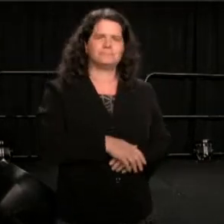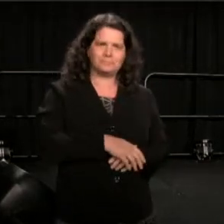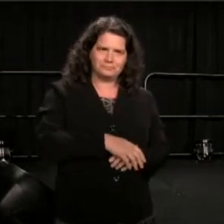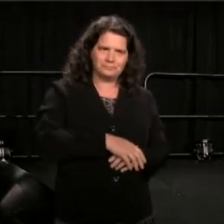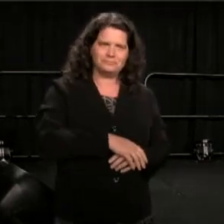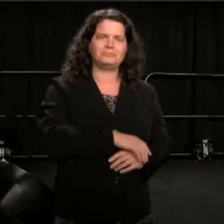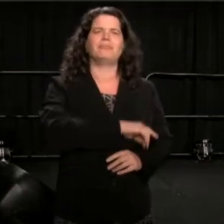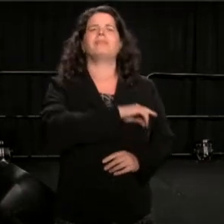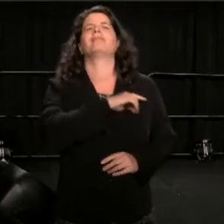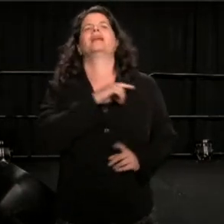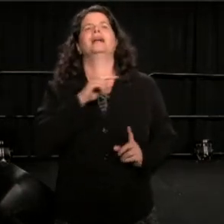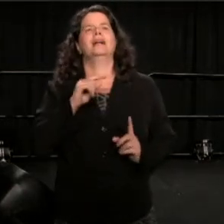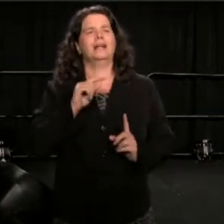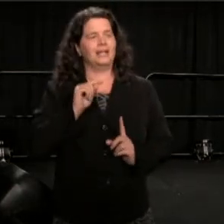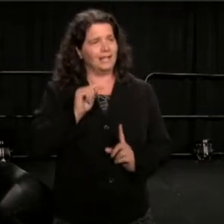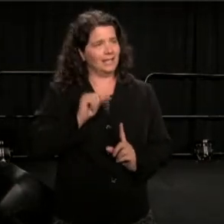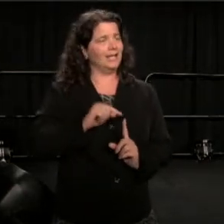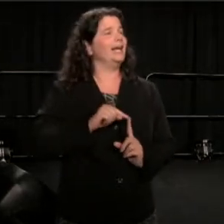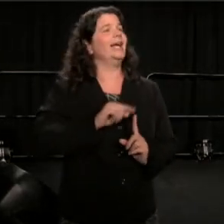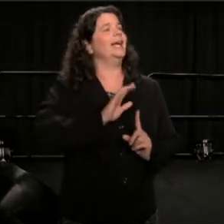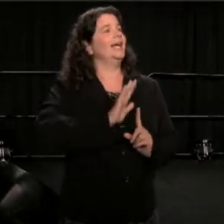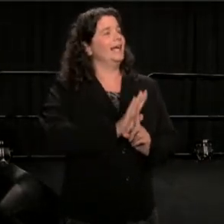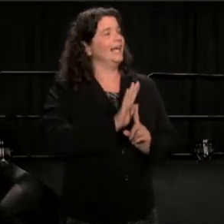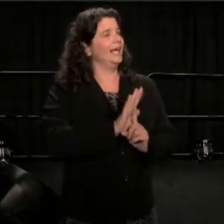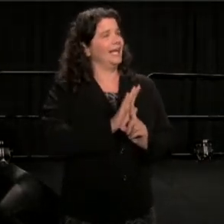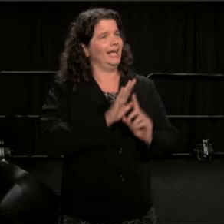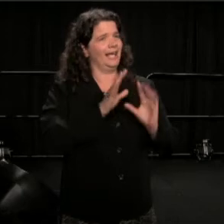came as a result from his not getting a Tony Award that very year.